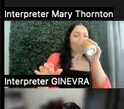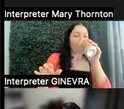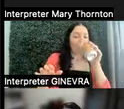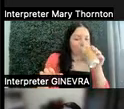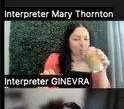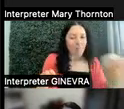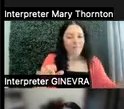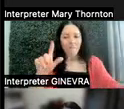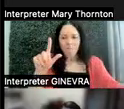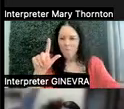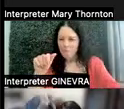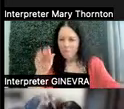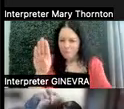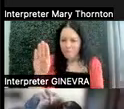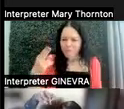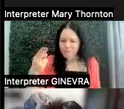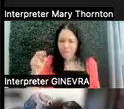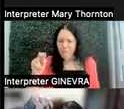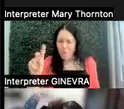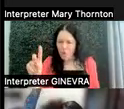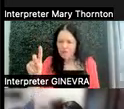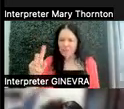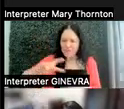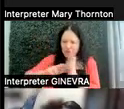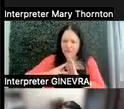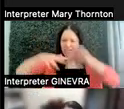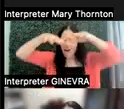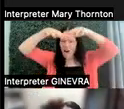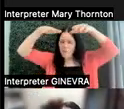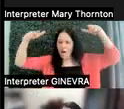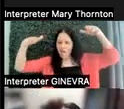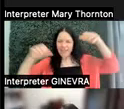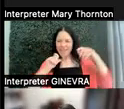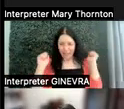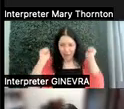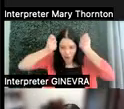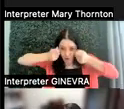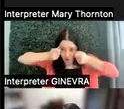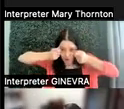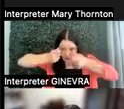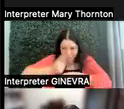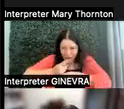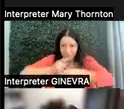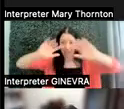I'm assuming that those are above the-- not like an actual hood you wear.